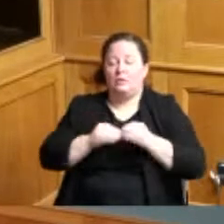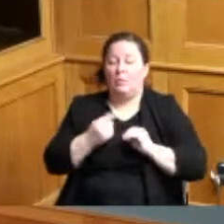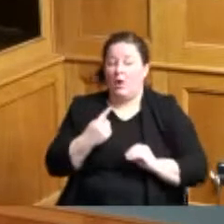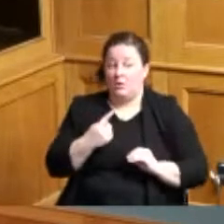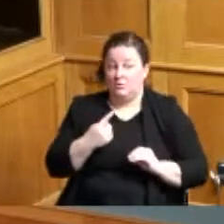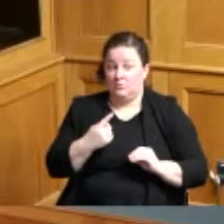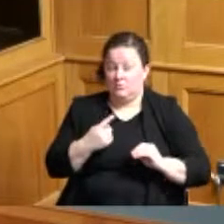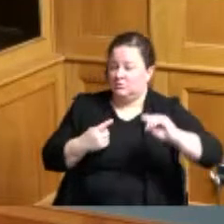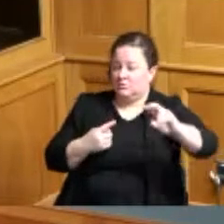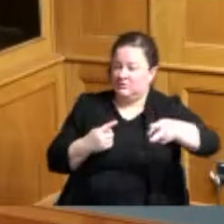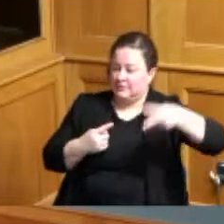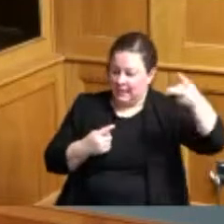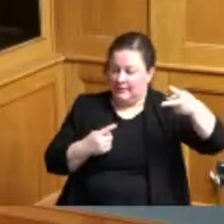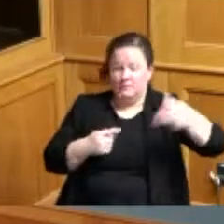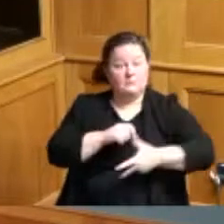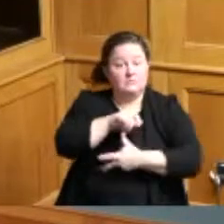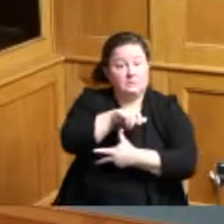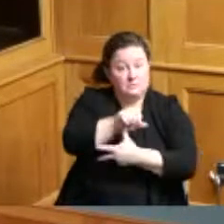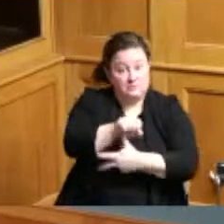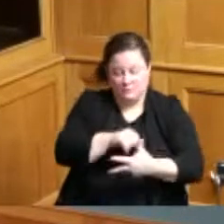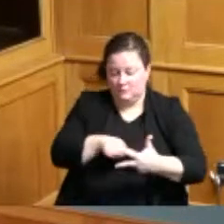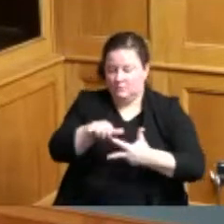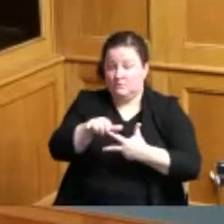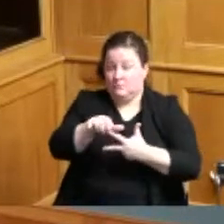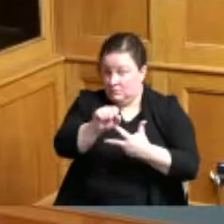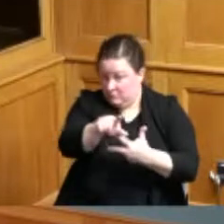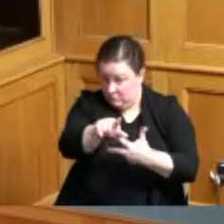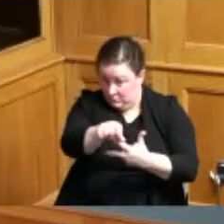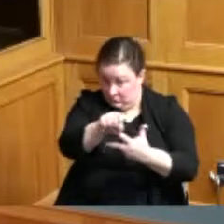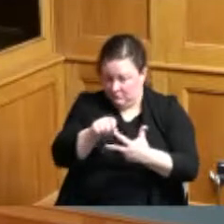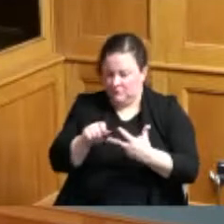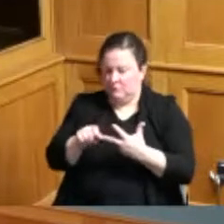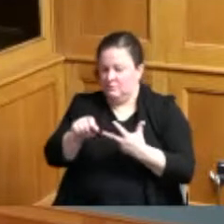second Commissioner Summerow Dumas yes Commissioner Reece yes Commissioner Driehaus yes